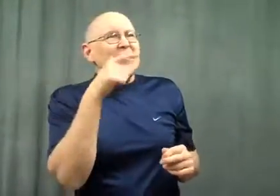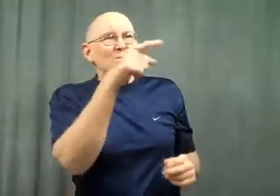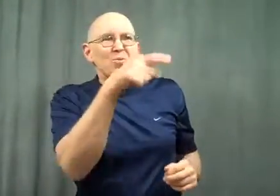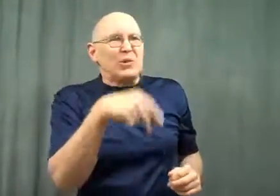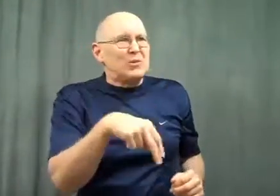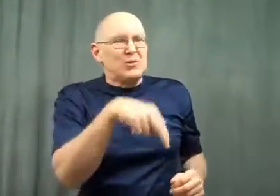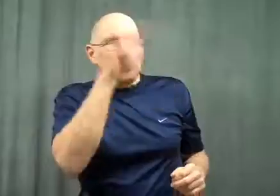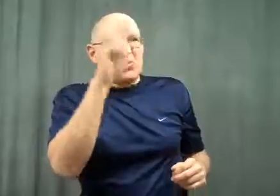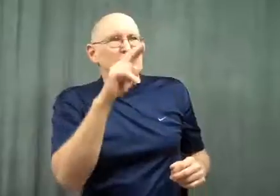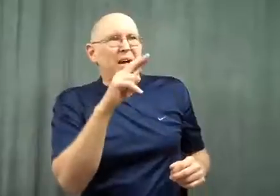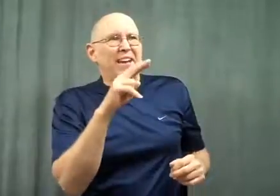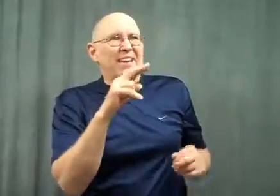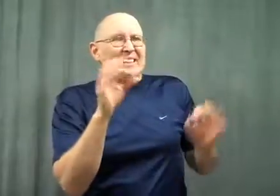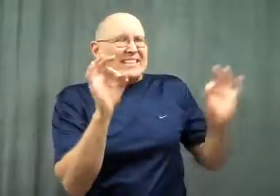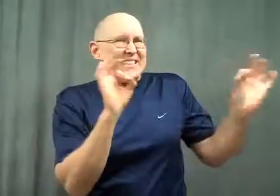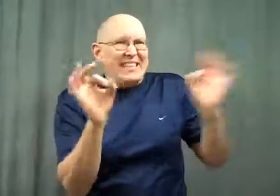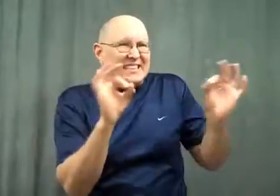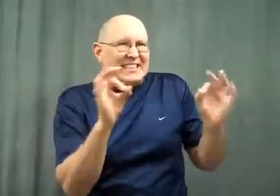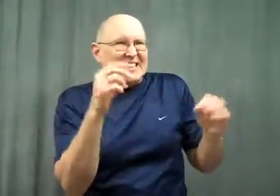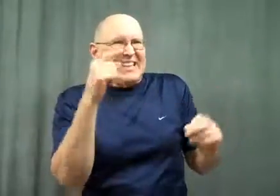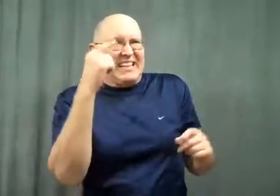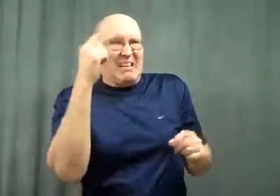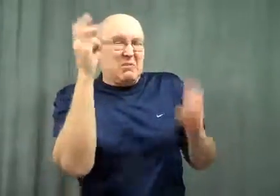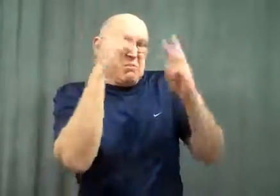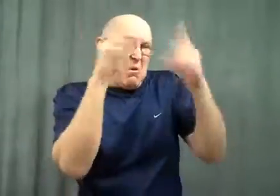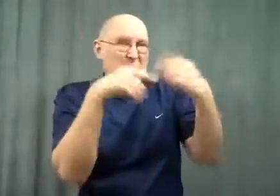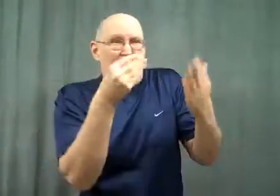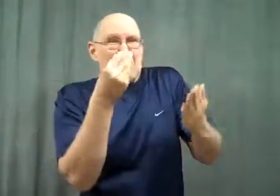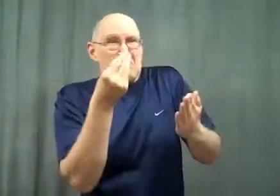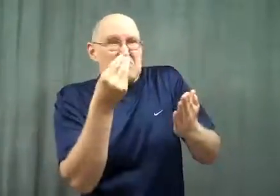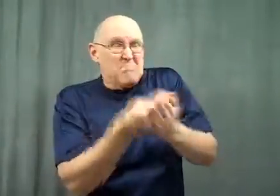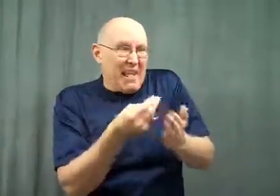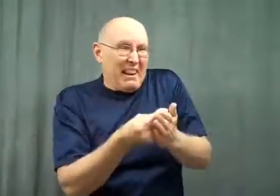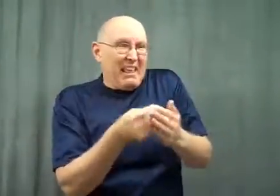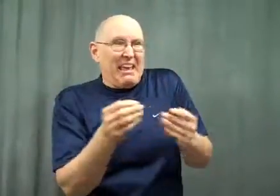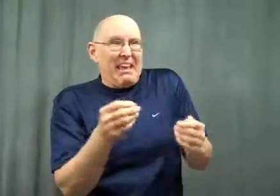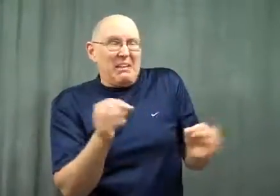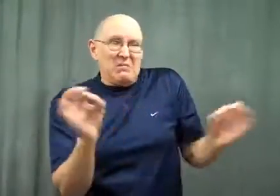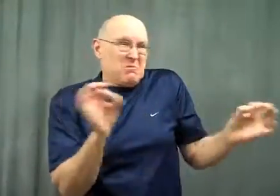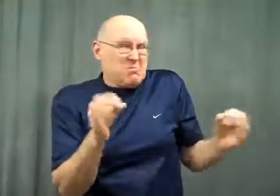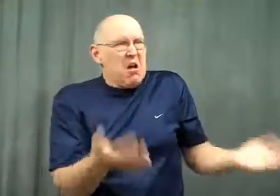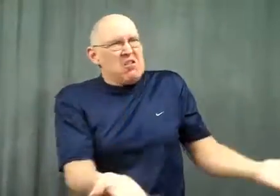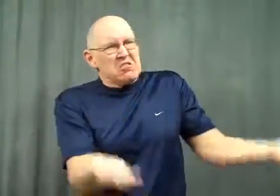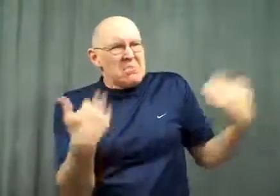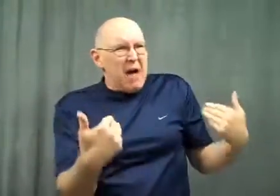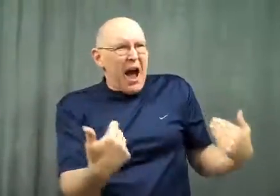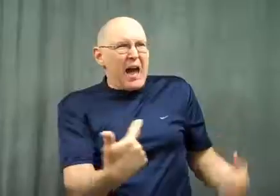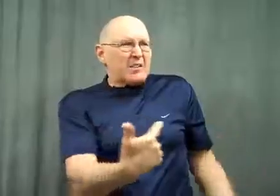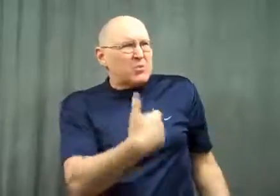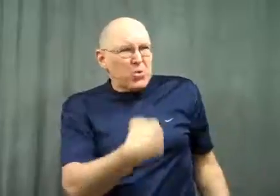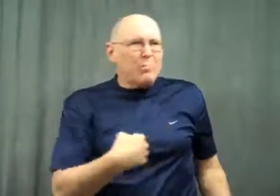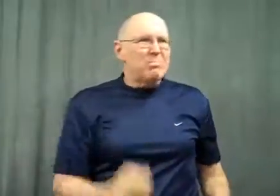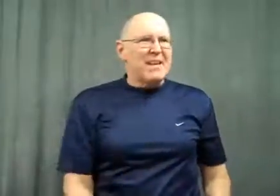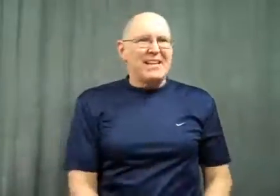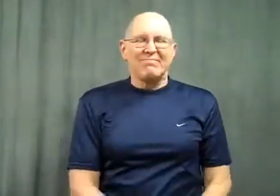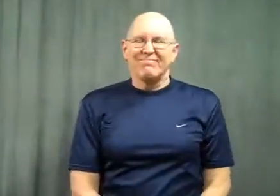“He says you’re a stupid sissy, worrying some insignificant money. Go ahead and shoot me!”